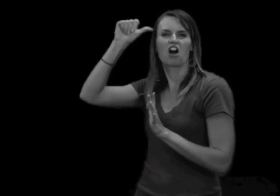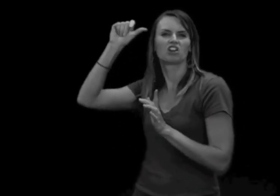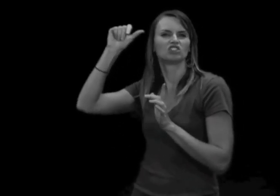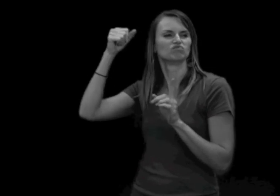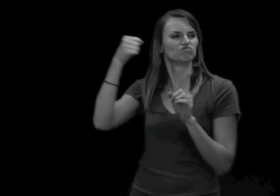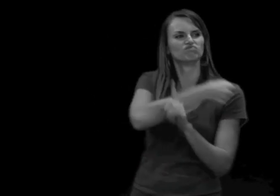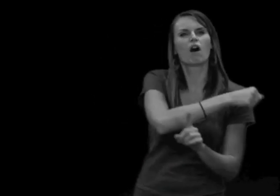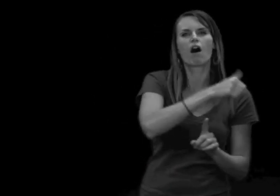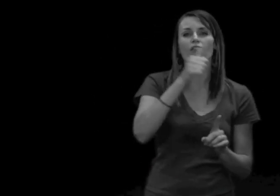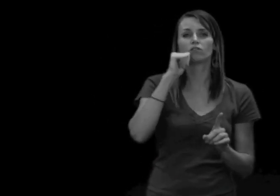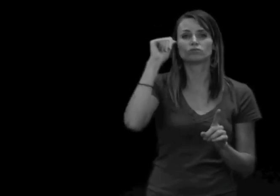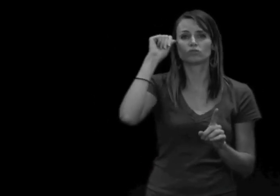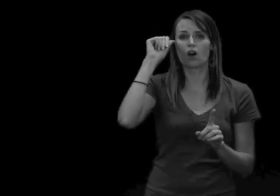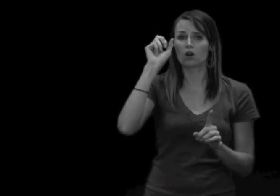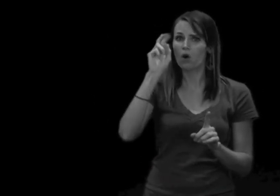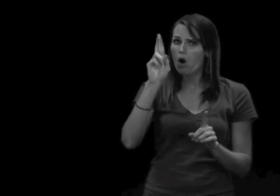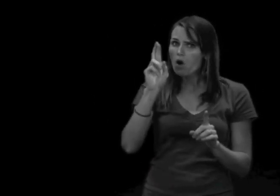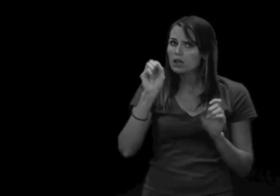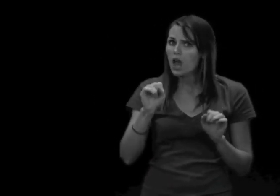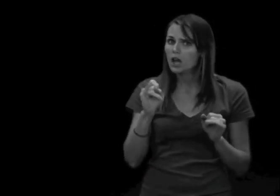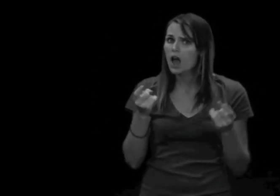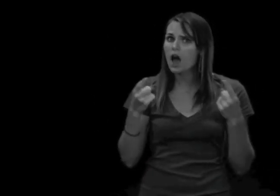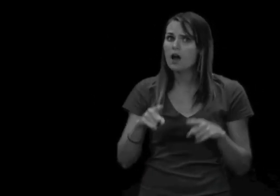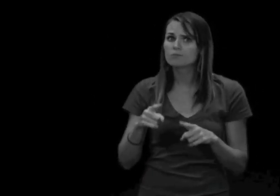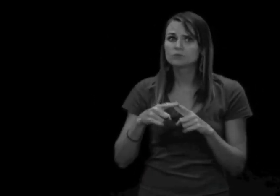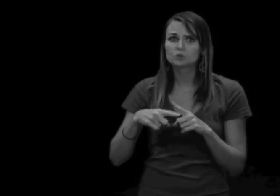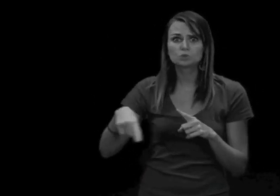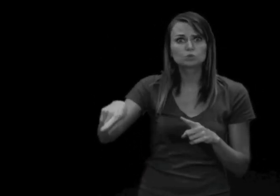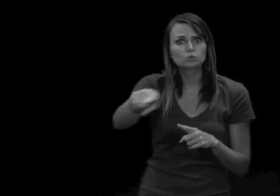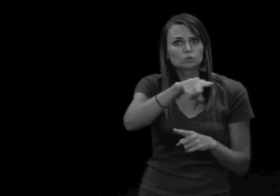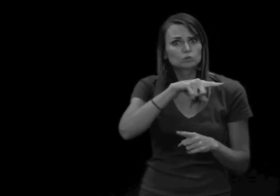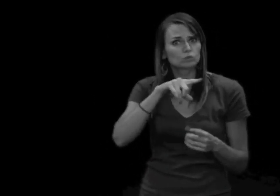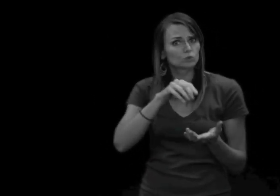Can it happen to you, to students, to children?